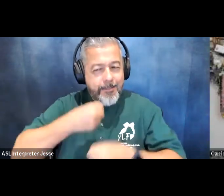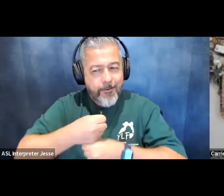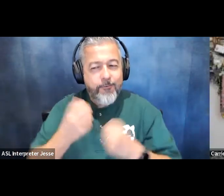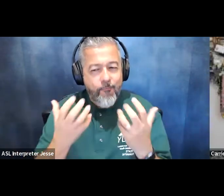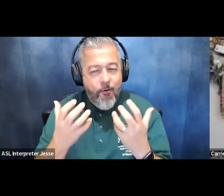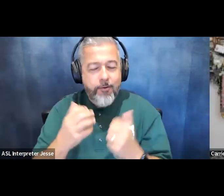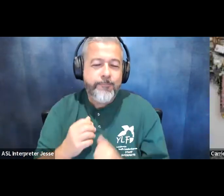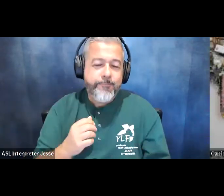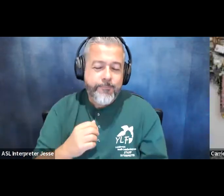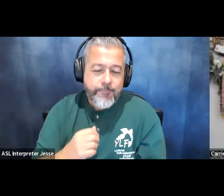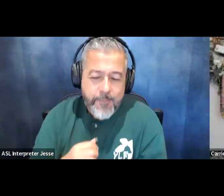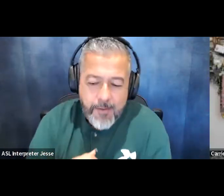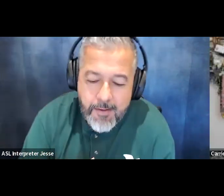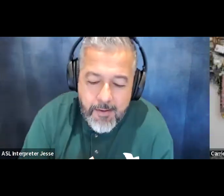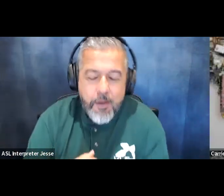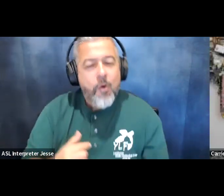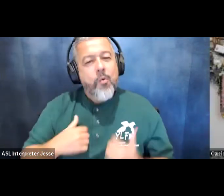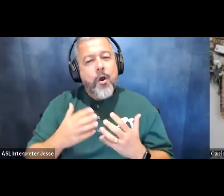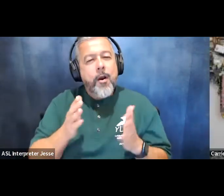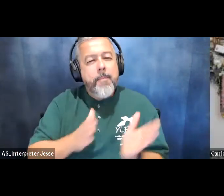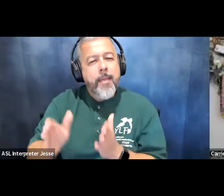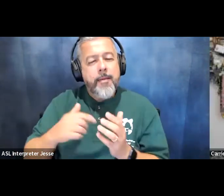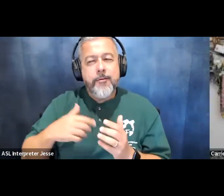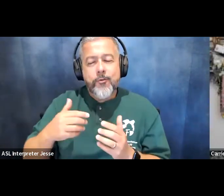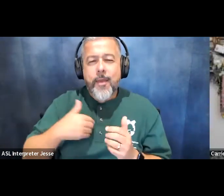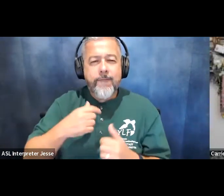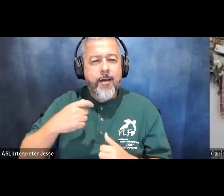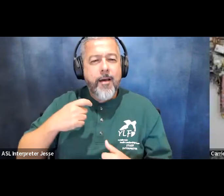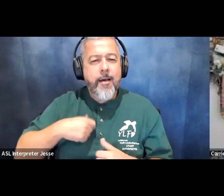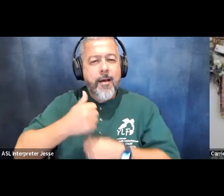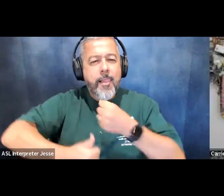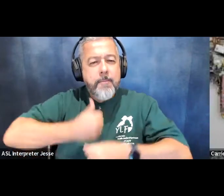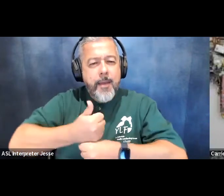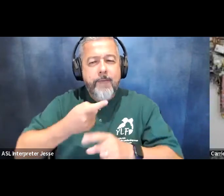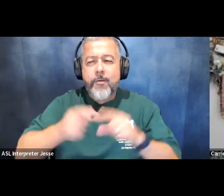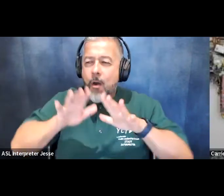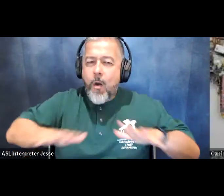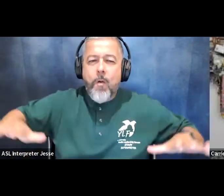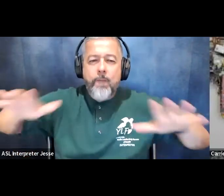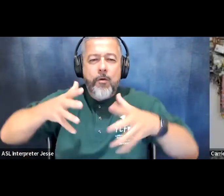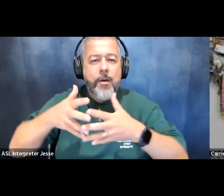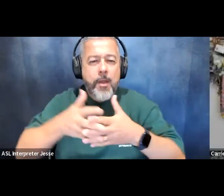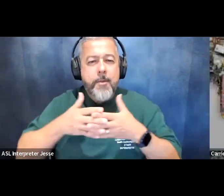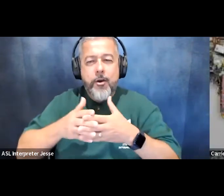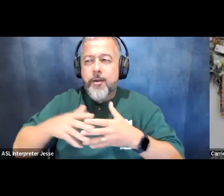you know just bring alumni from all over the country together to celebrate celebrate advocacy